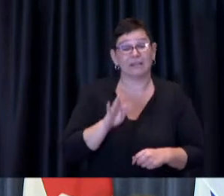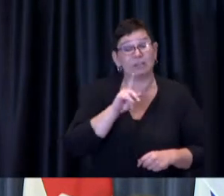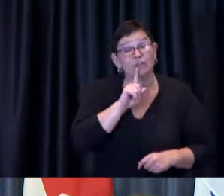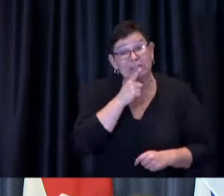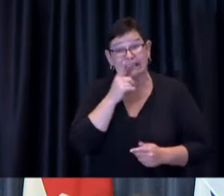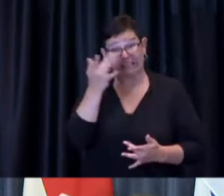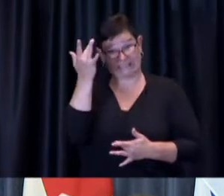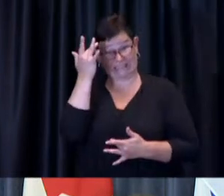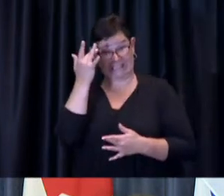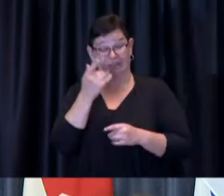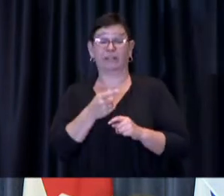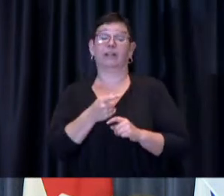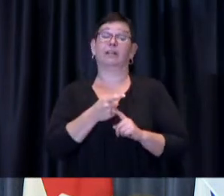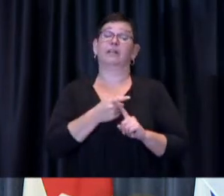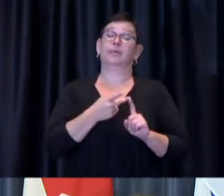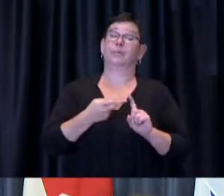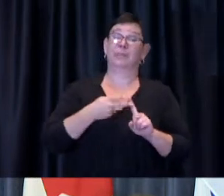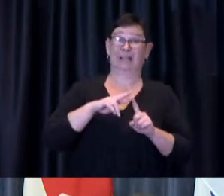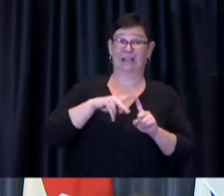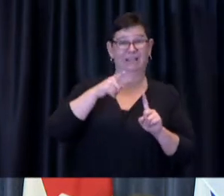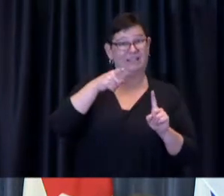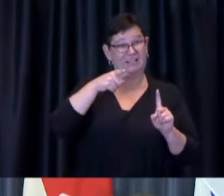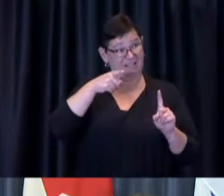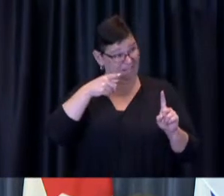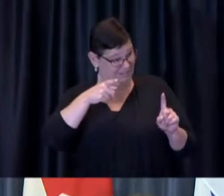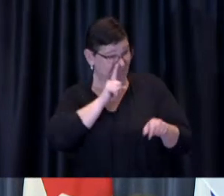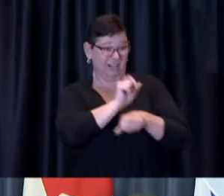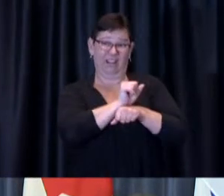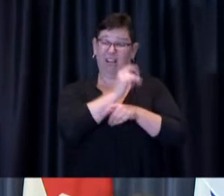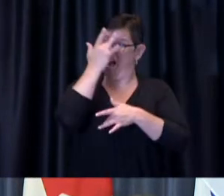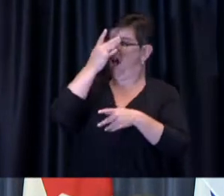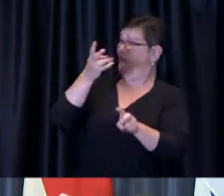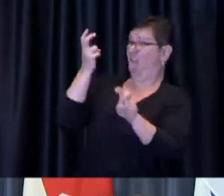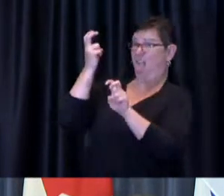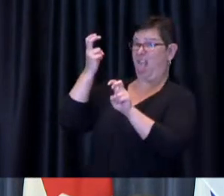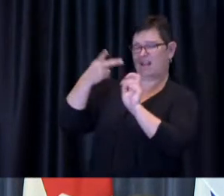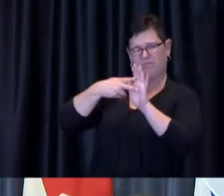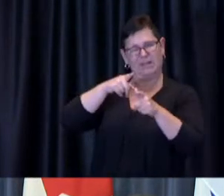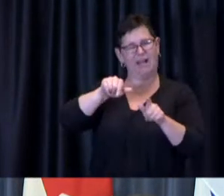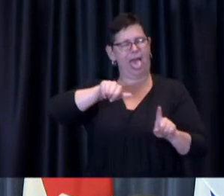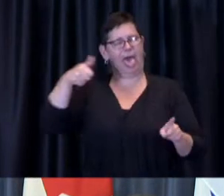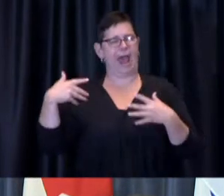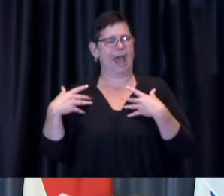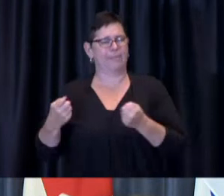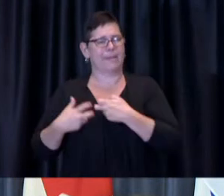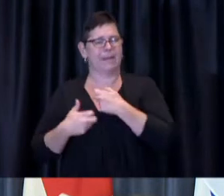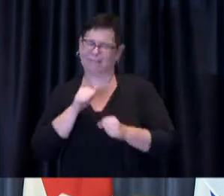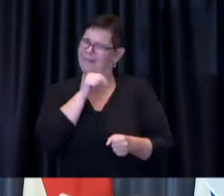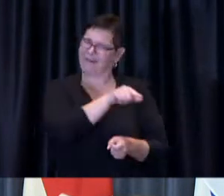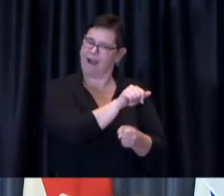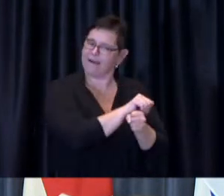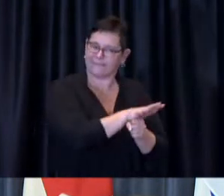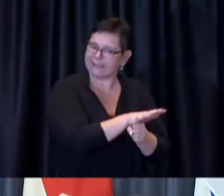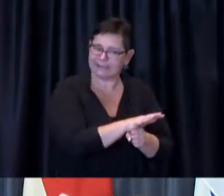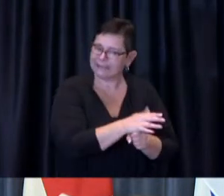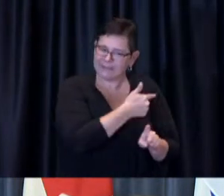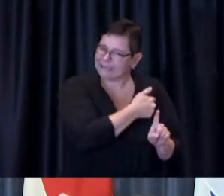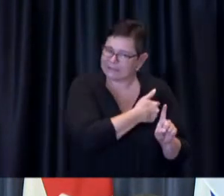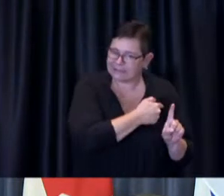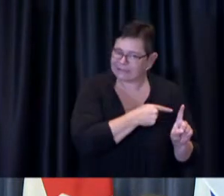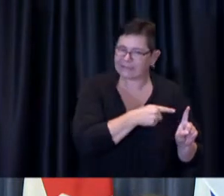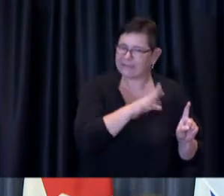And third, the vaccines are still on the job. They are safe and they work.